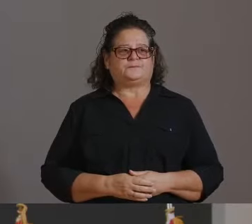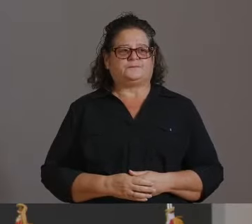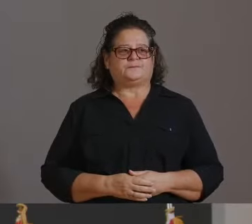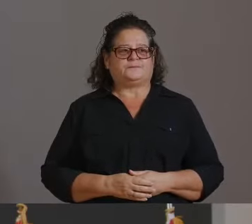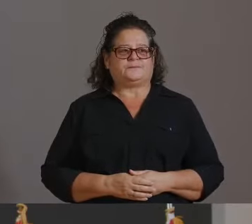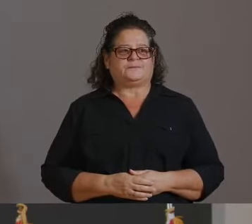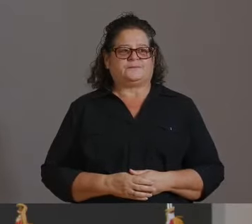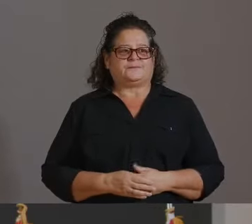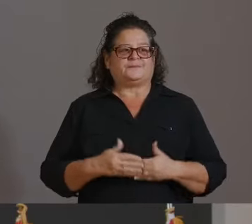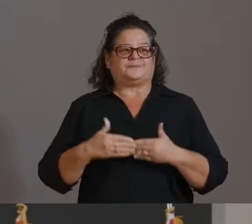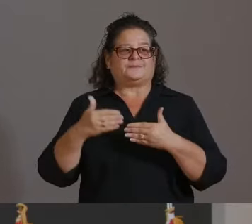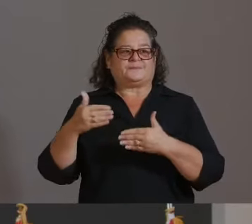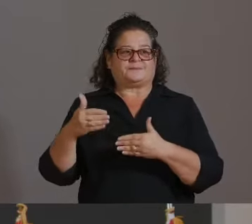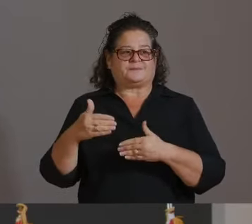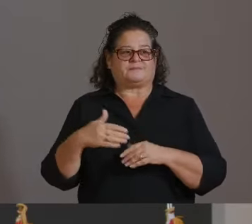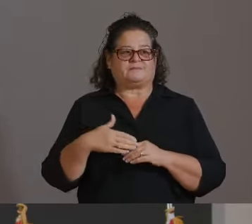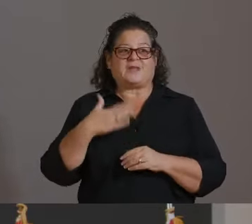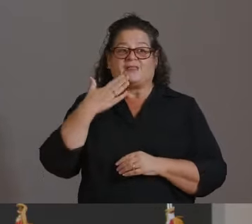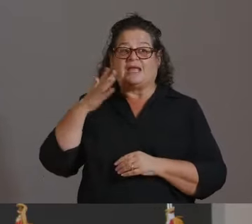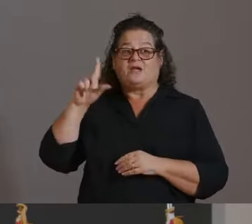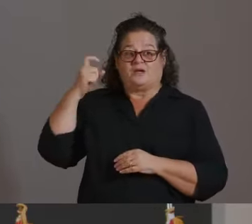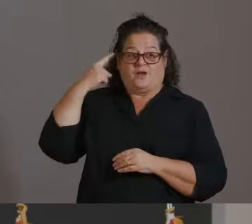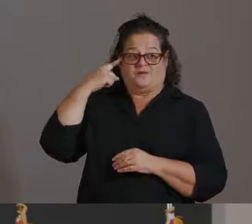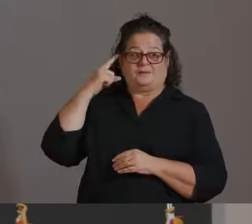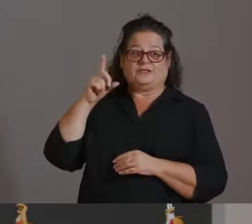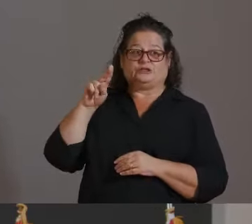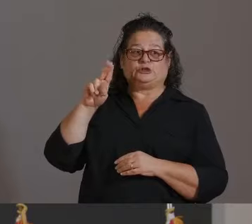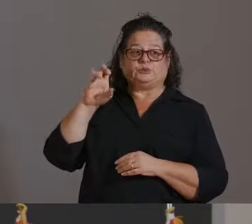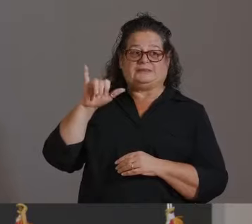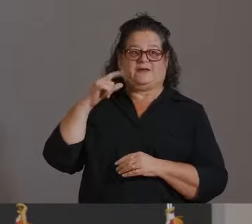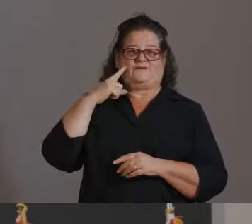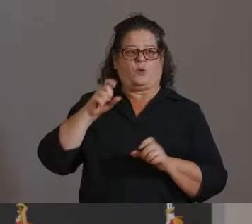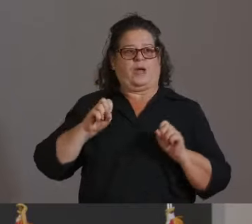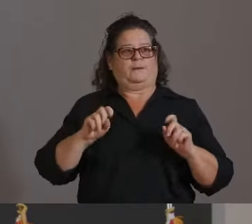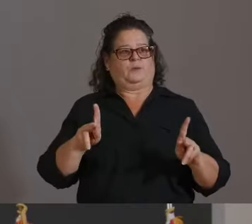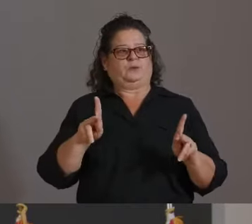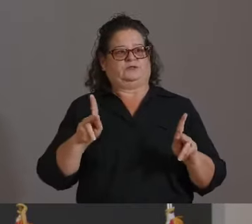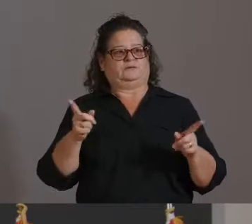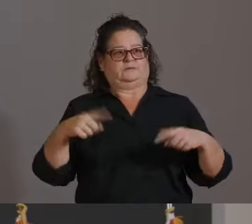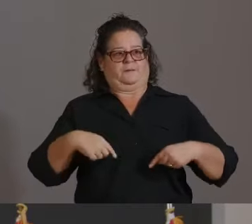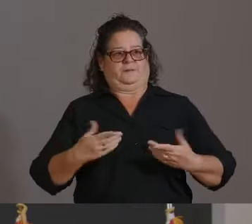THANK YOU, GOVERNOR DUCEY, FOR THE OPPORTUNITY TO ATTEND HERE AND TO THE LEADERSHIP PRESENT.